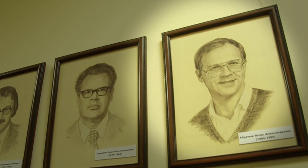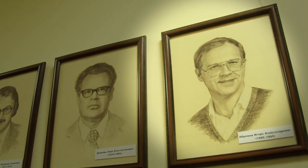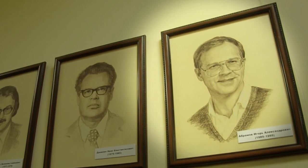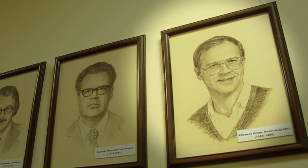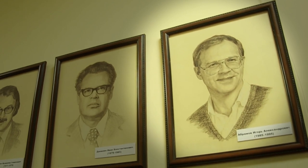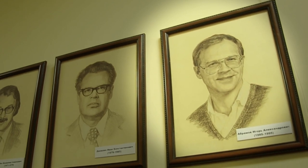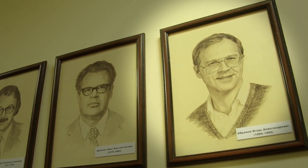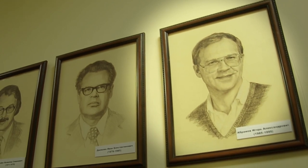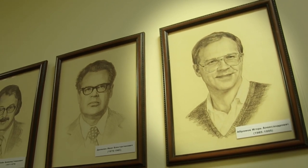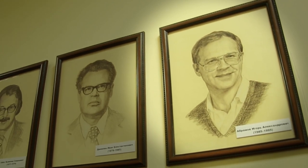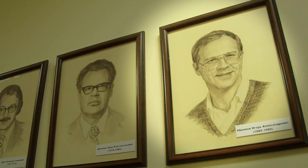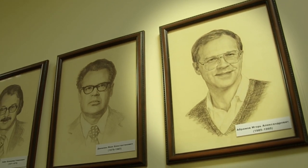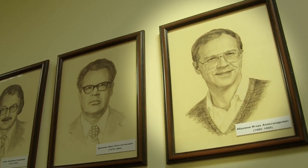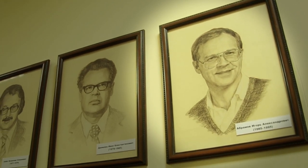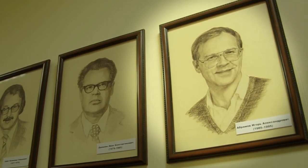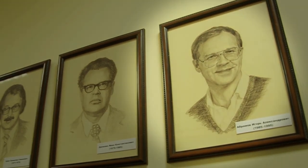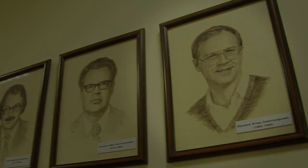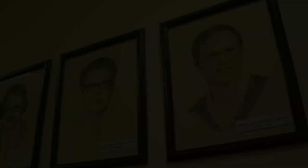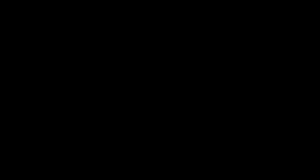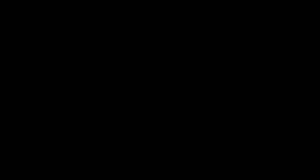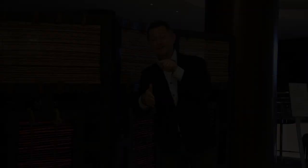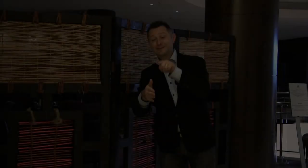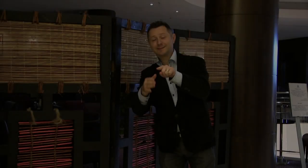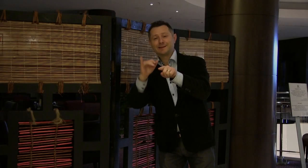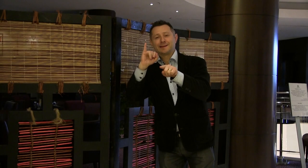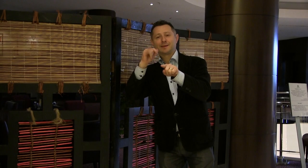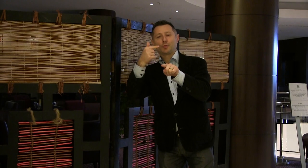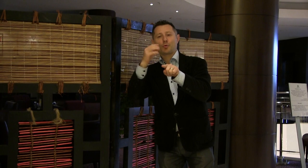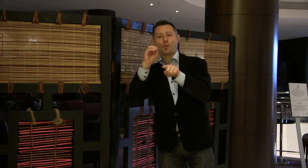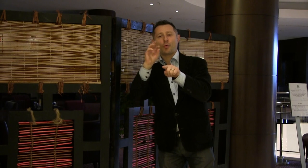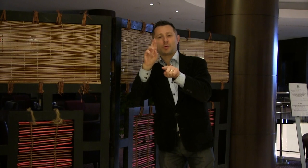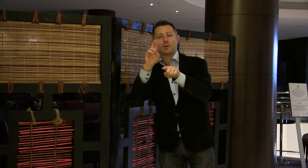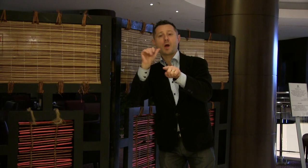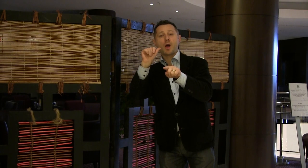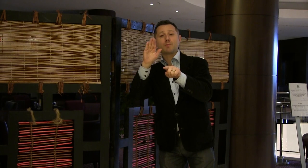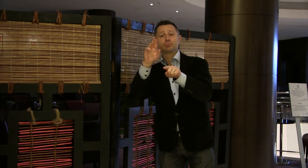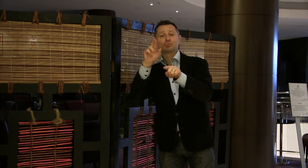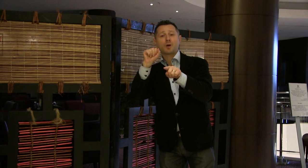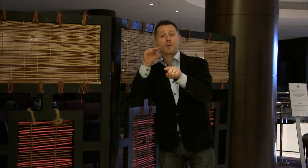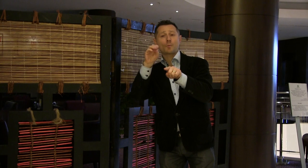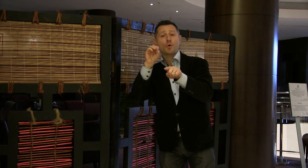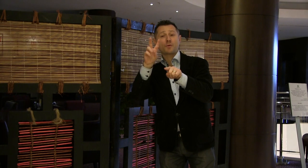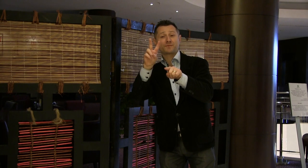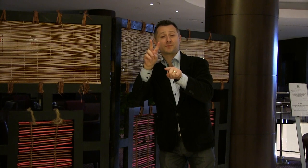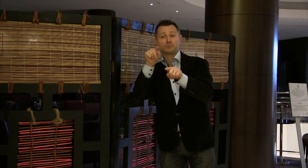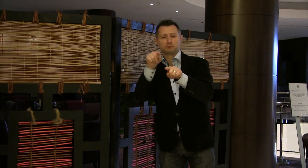(Igor Aleksandrovich Abramov) The whole world knew that Igor A. Abramov